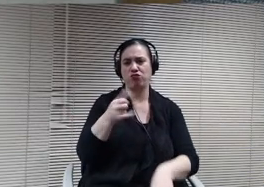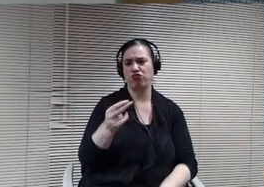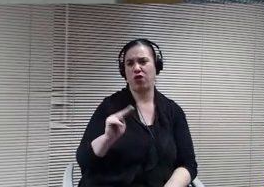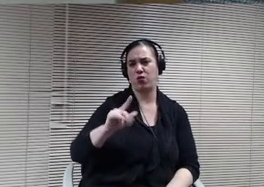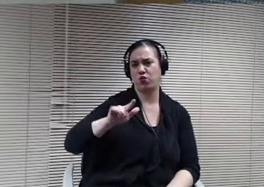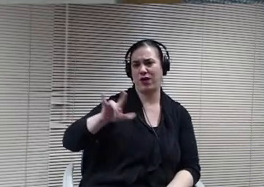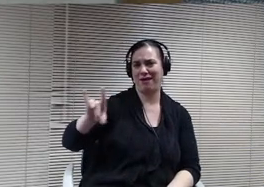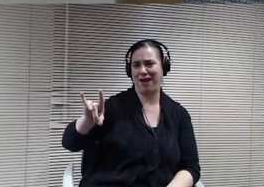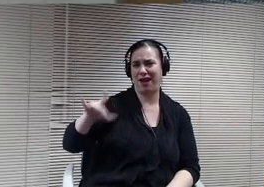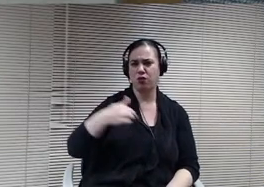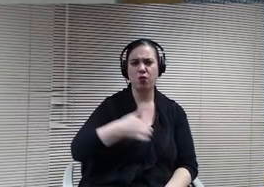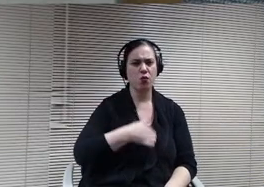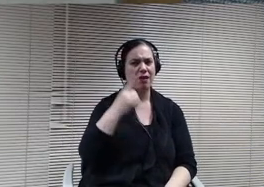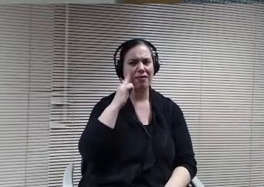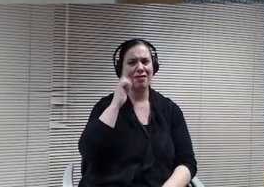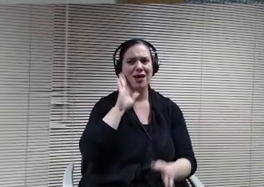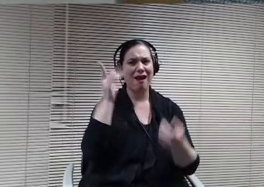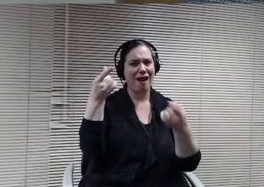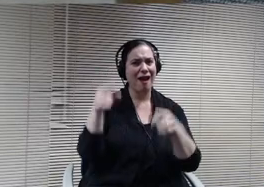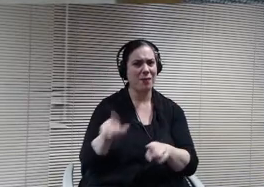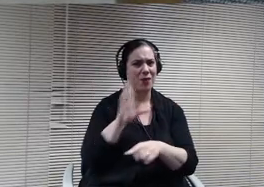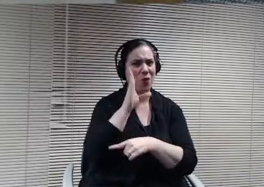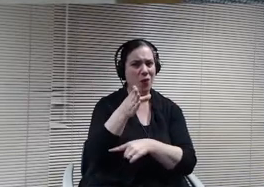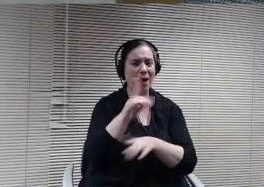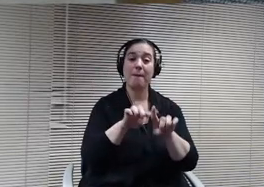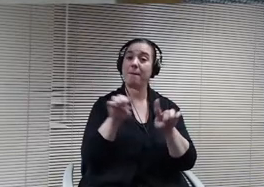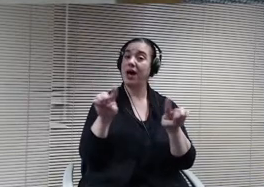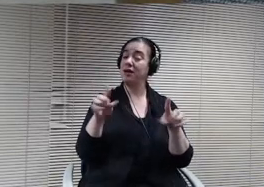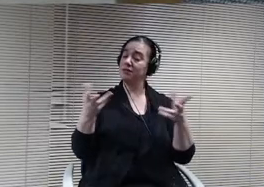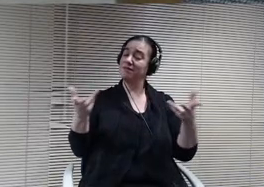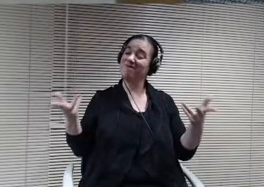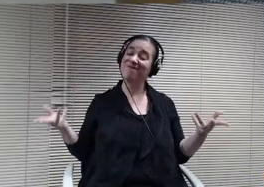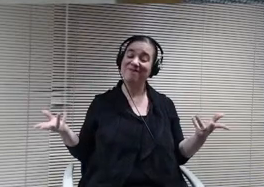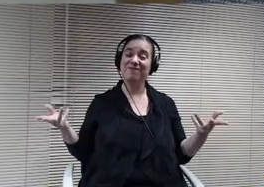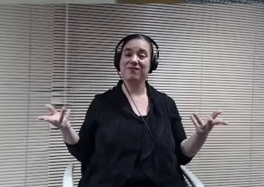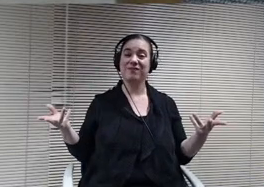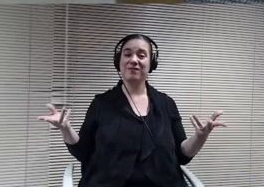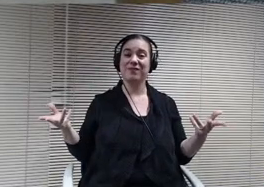happen, but there could always be. You know, things happen with this tricky virus.